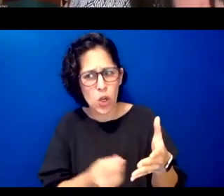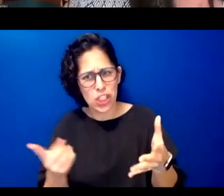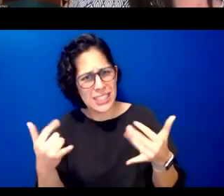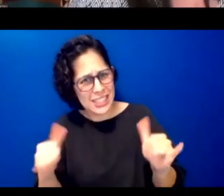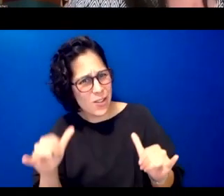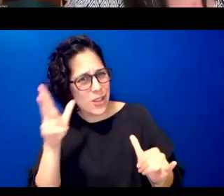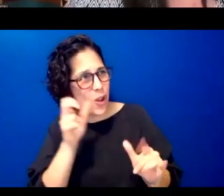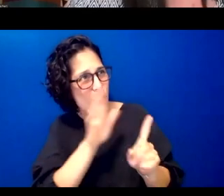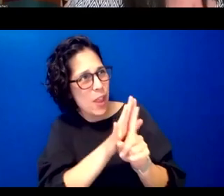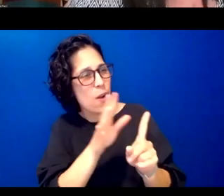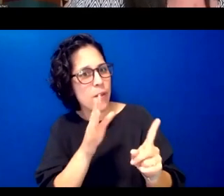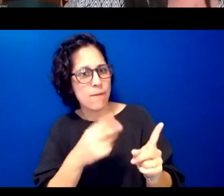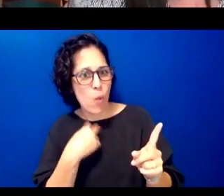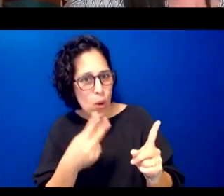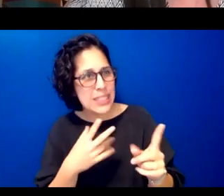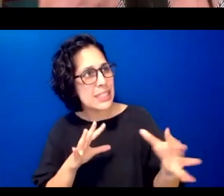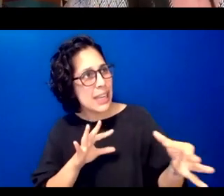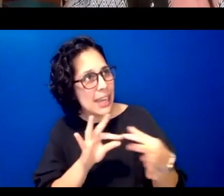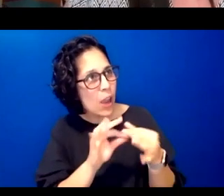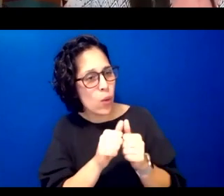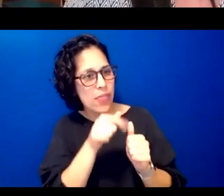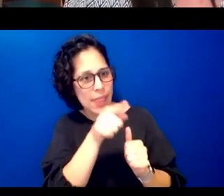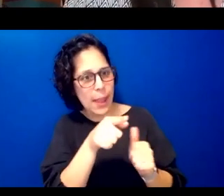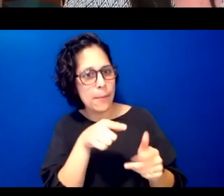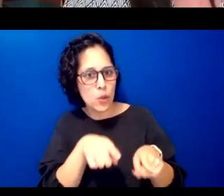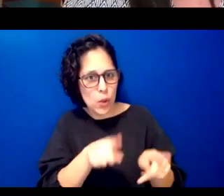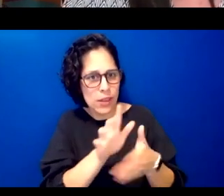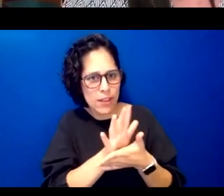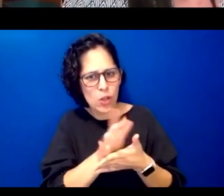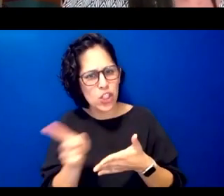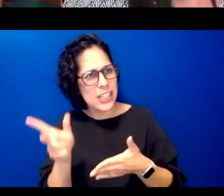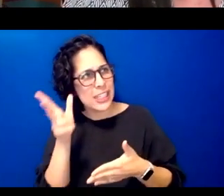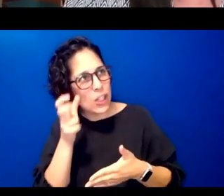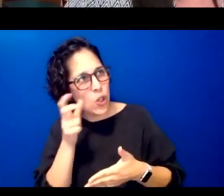she sees them in the videos and she hears their words you know coming through the computer